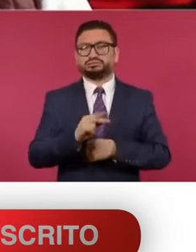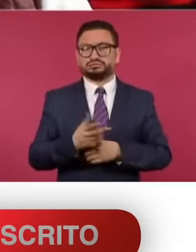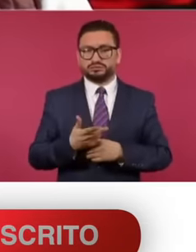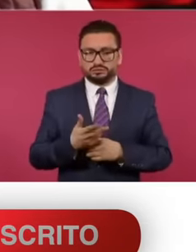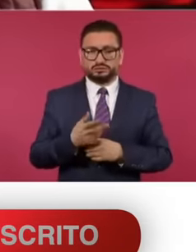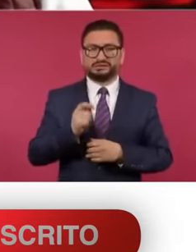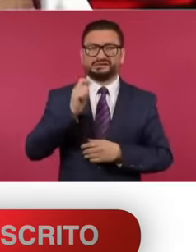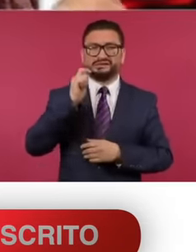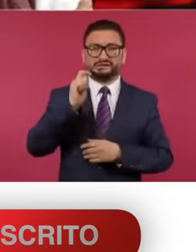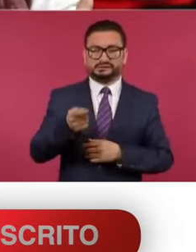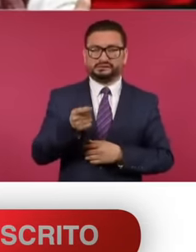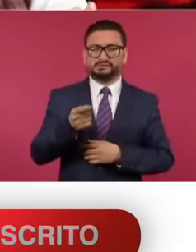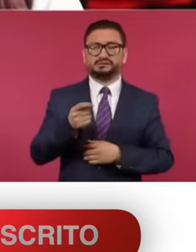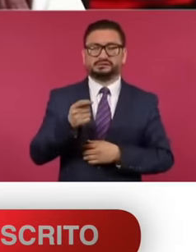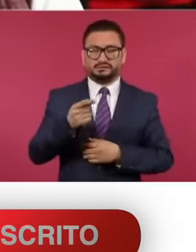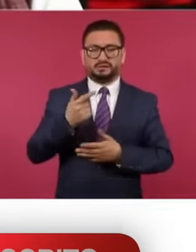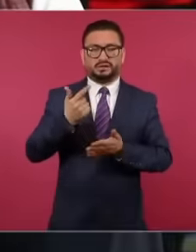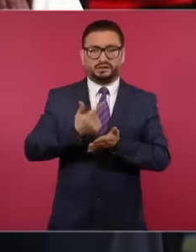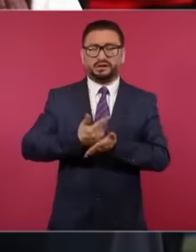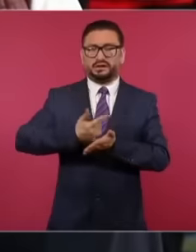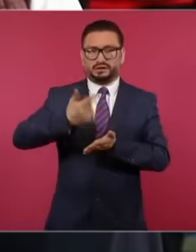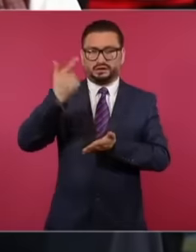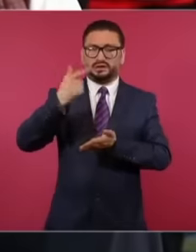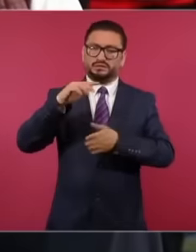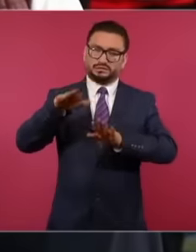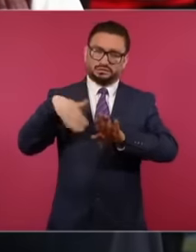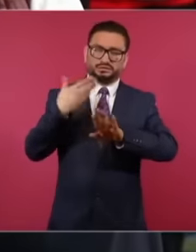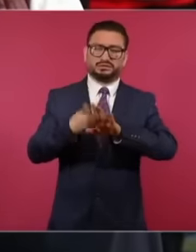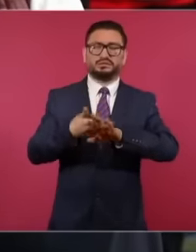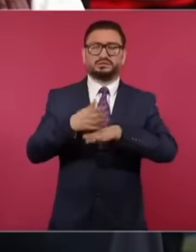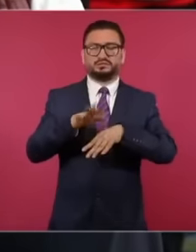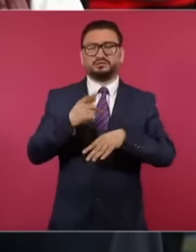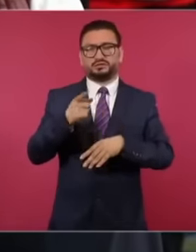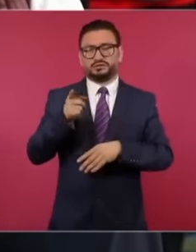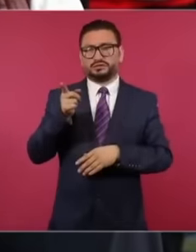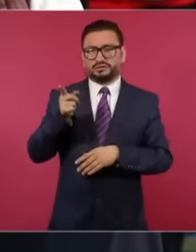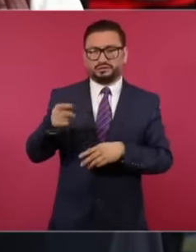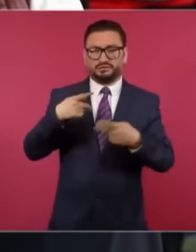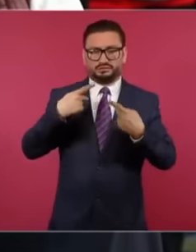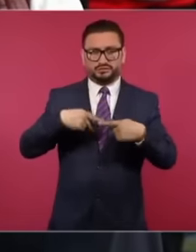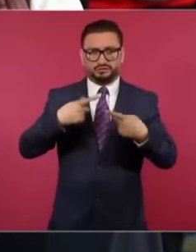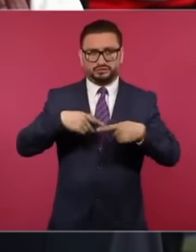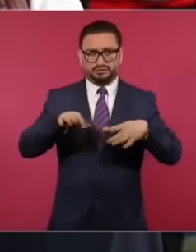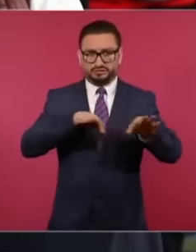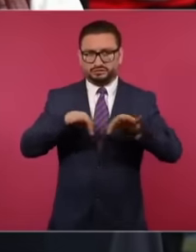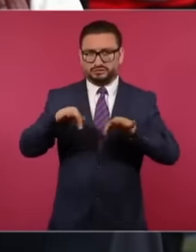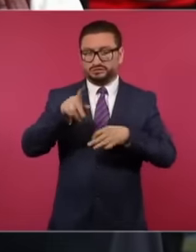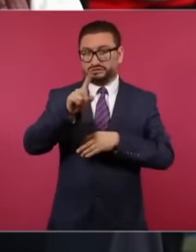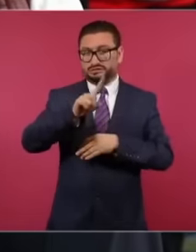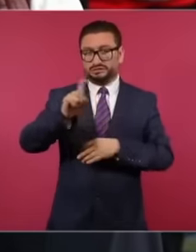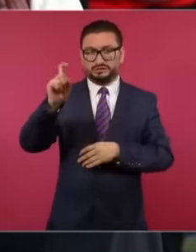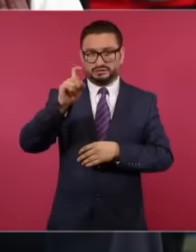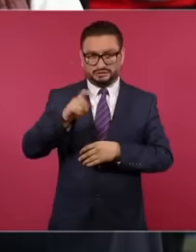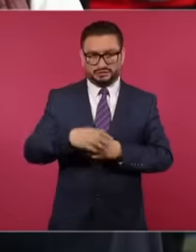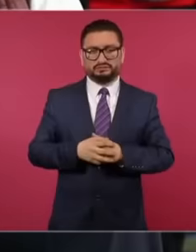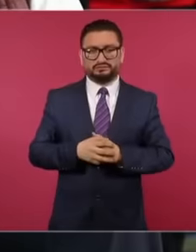a serious attack on the circumstances of the 100 workers of the hundred workers